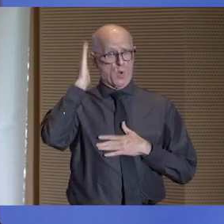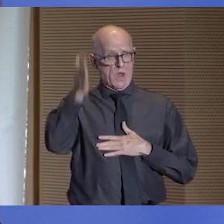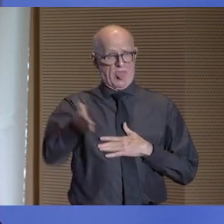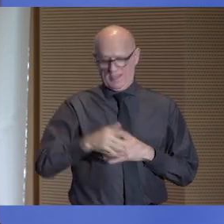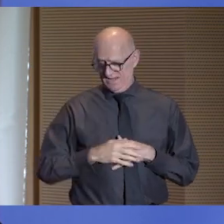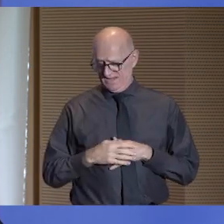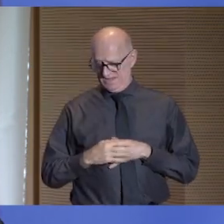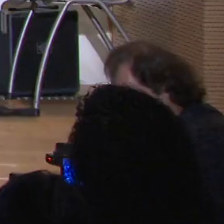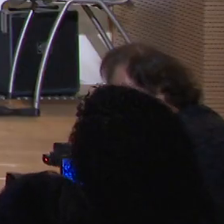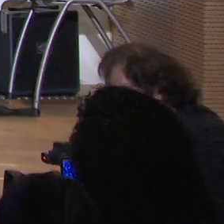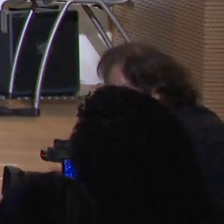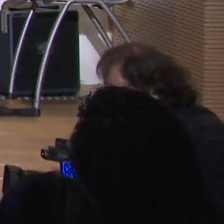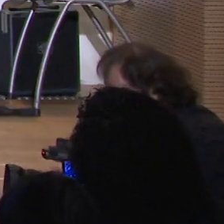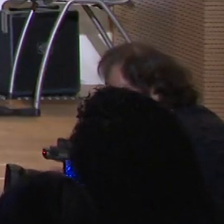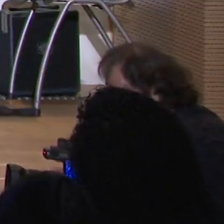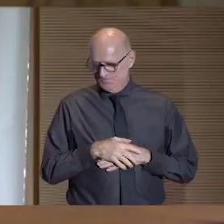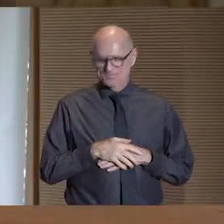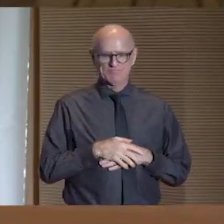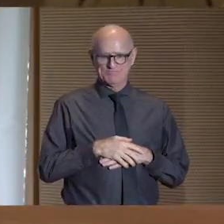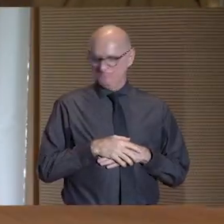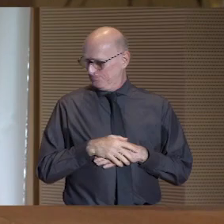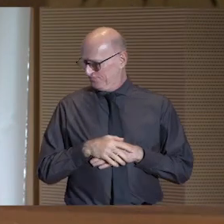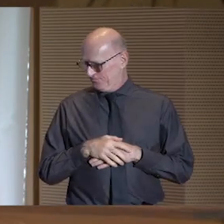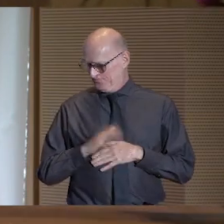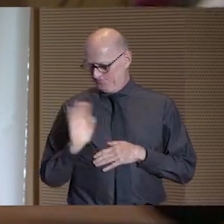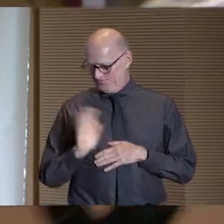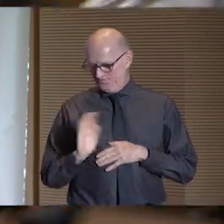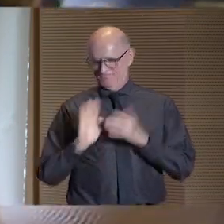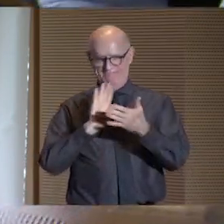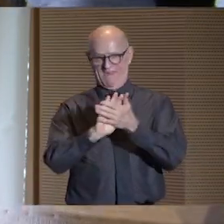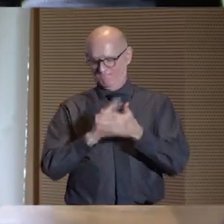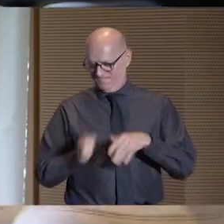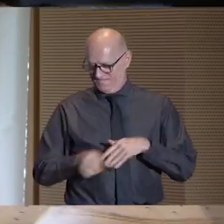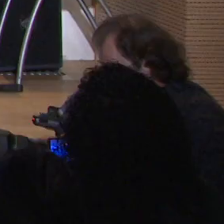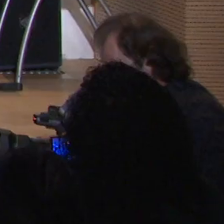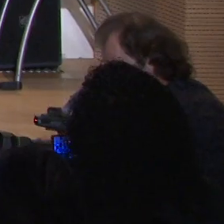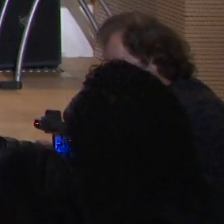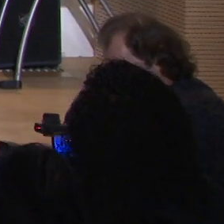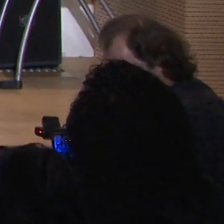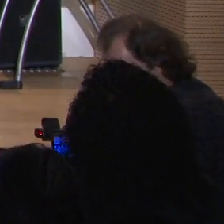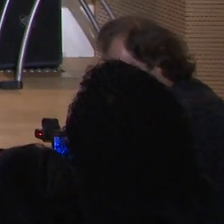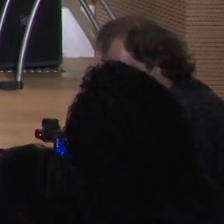High five. High five. Good job, baby.